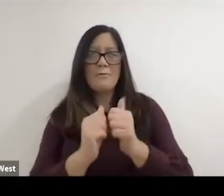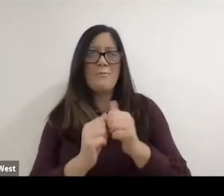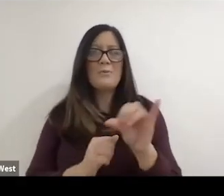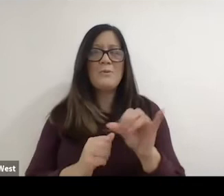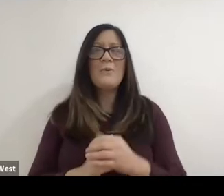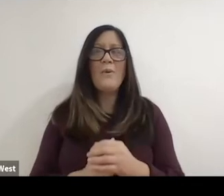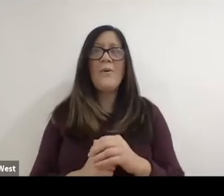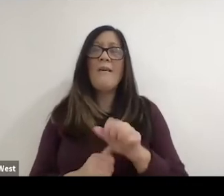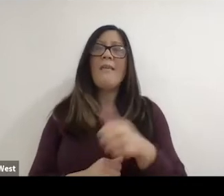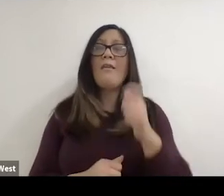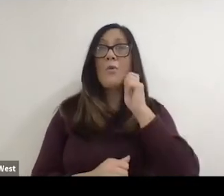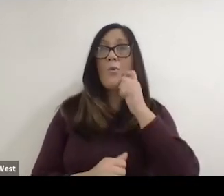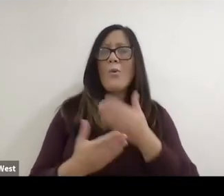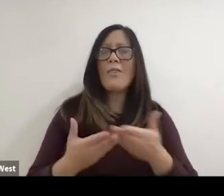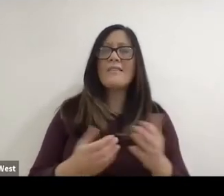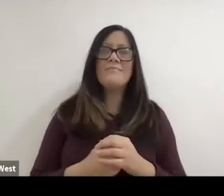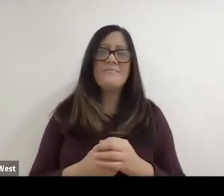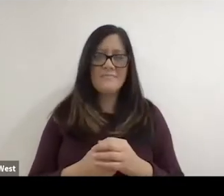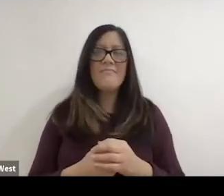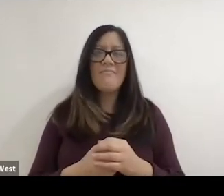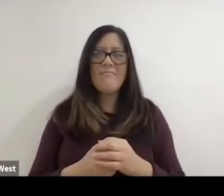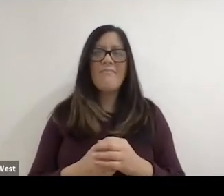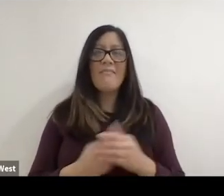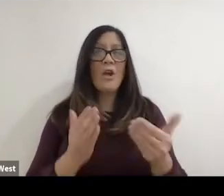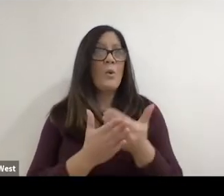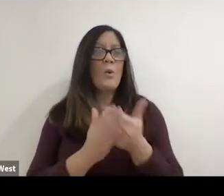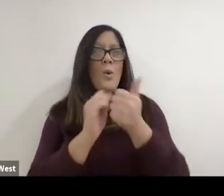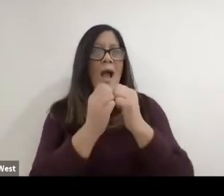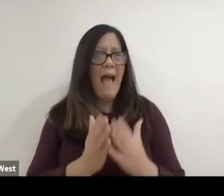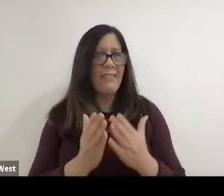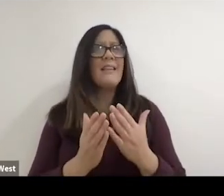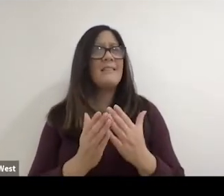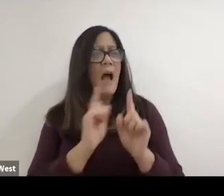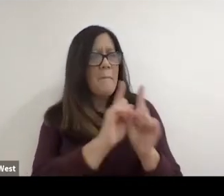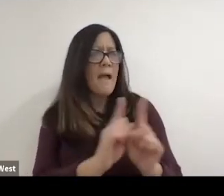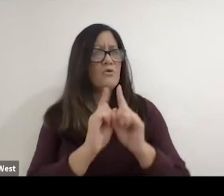level was was to also be able to mentor some of those athletes to also reach it to the pinnacle,